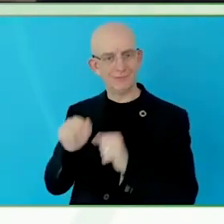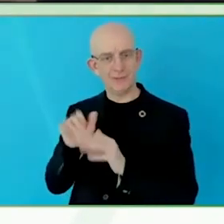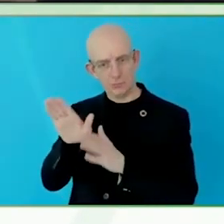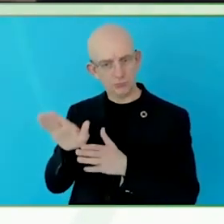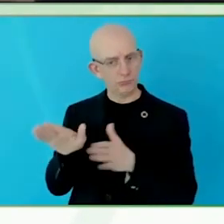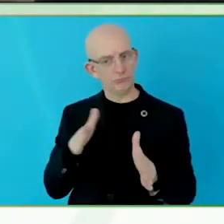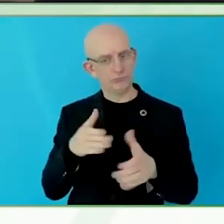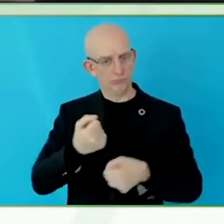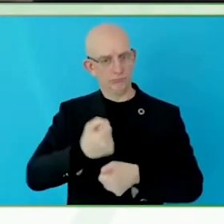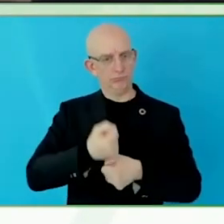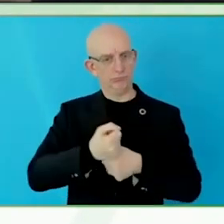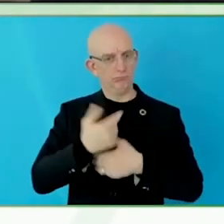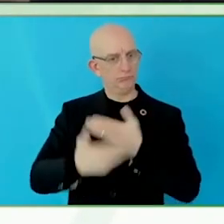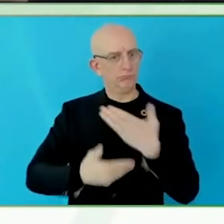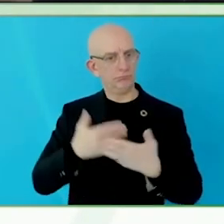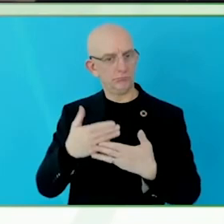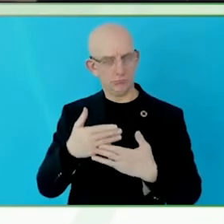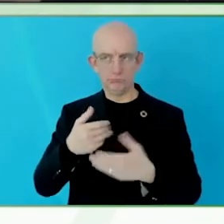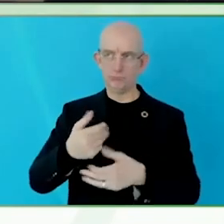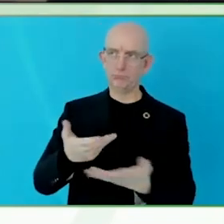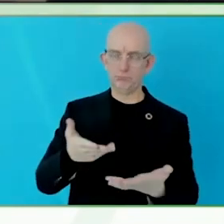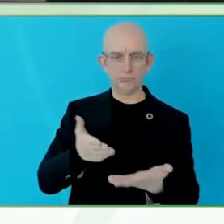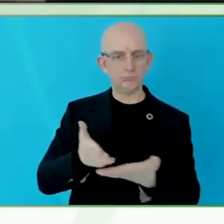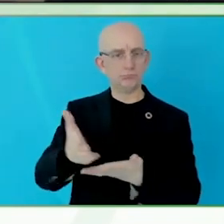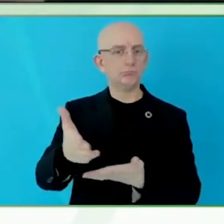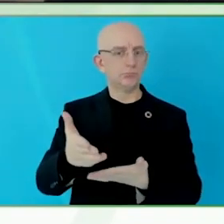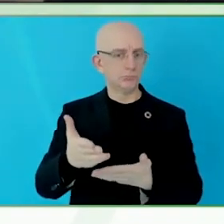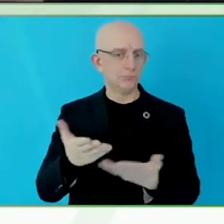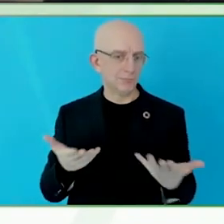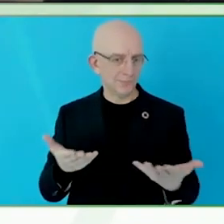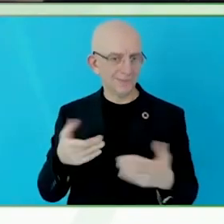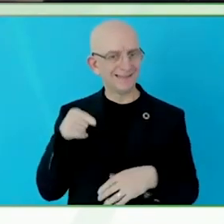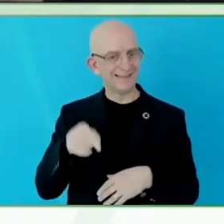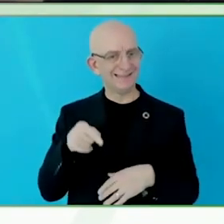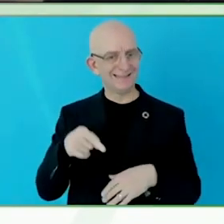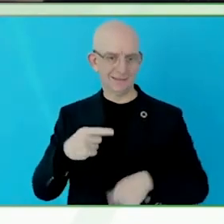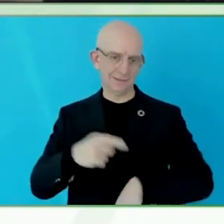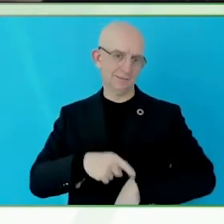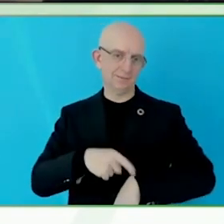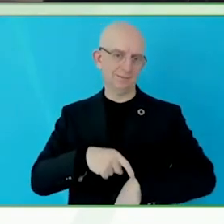I apologise, I talk a lot, I apologise. No, you are doing great, wonderful stuff.